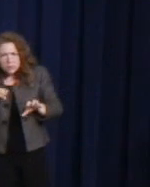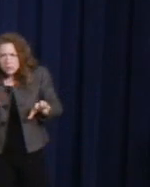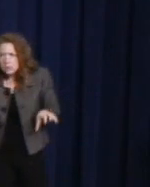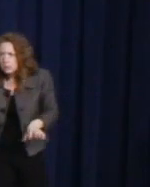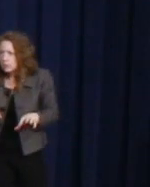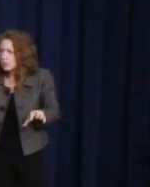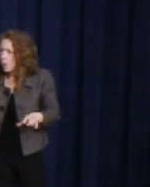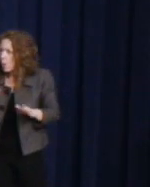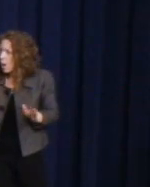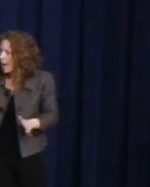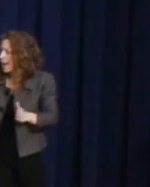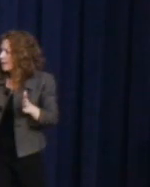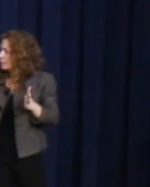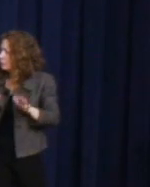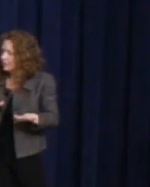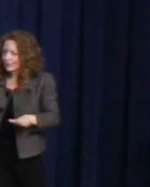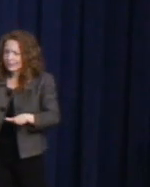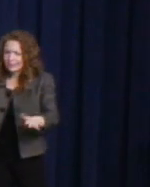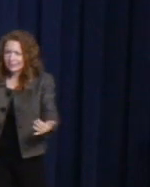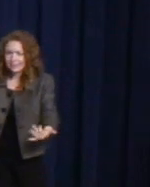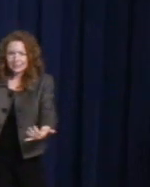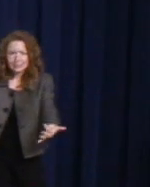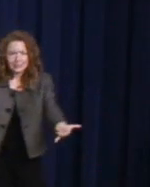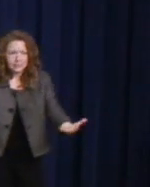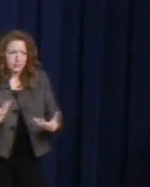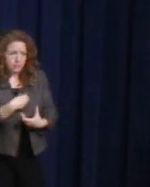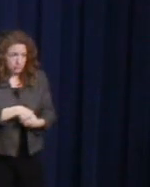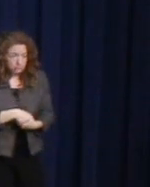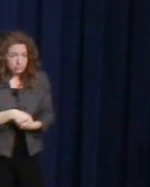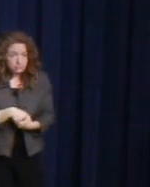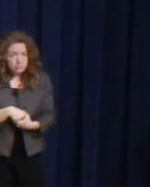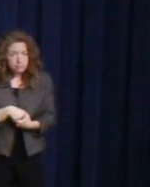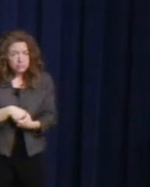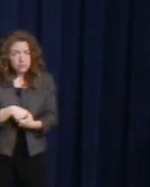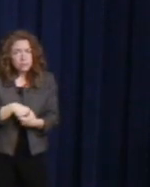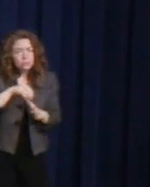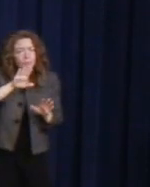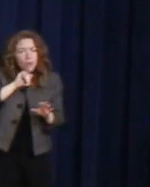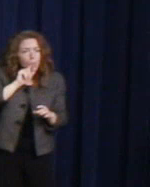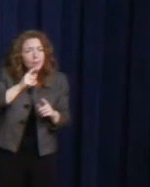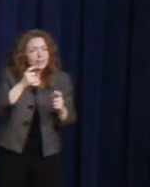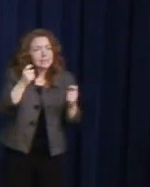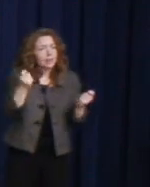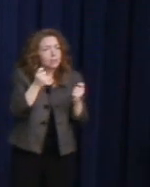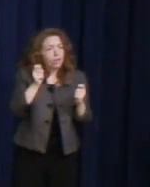celebrate the progress Harvey made in his time, but to redouble our efforts